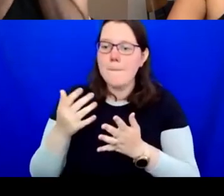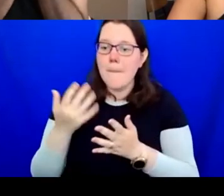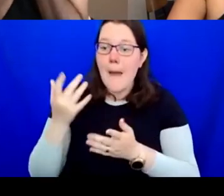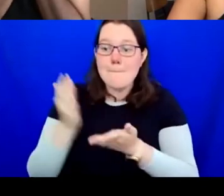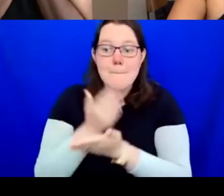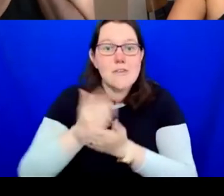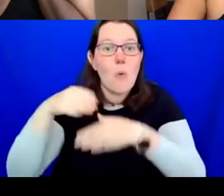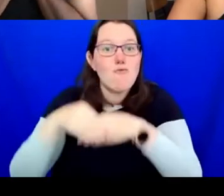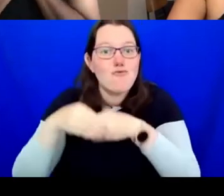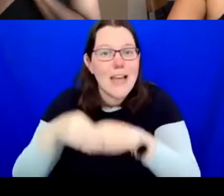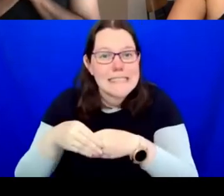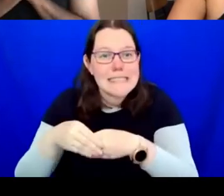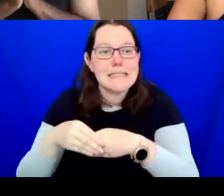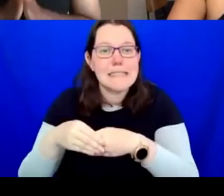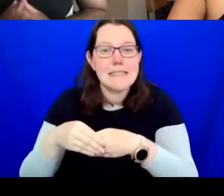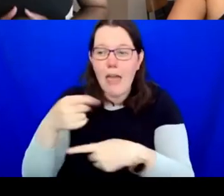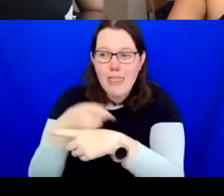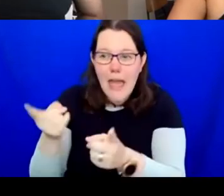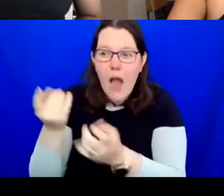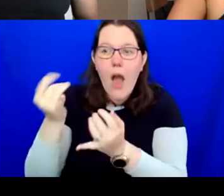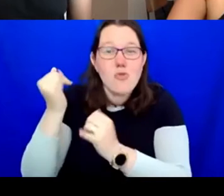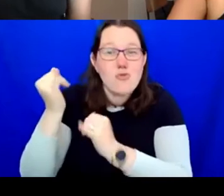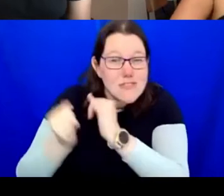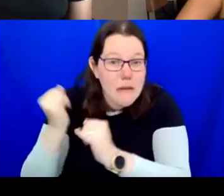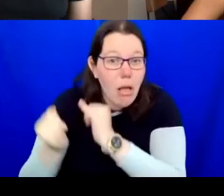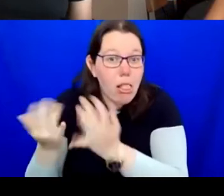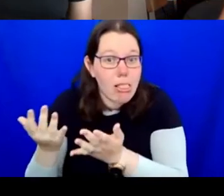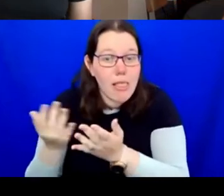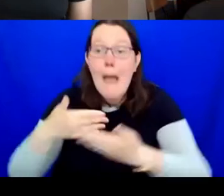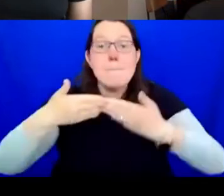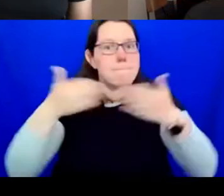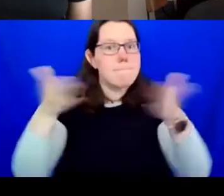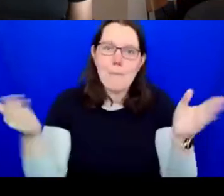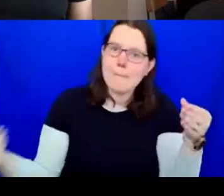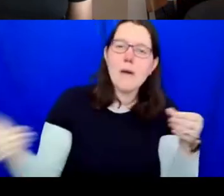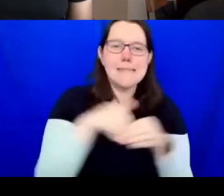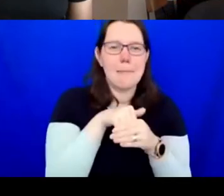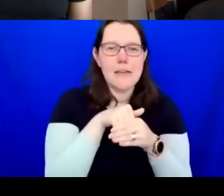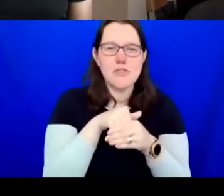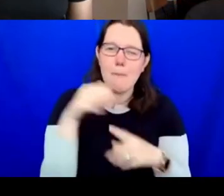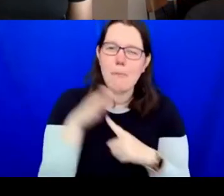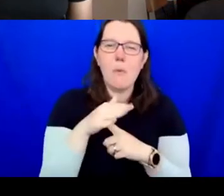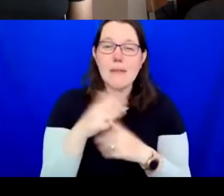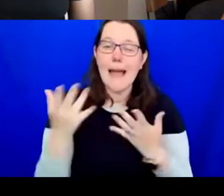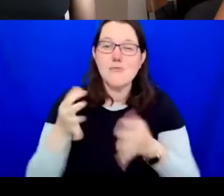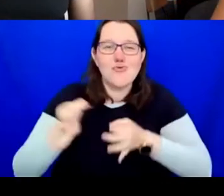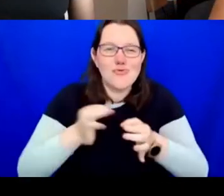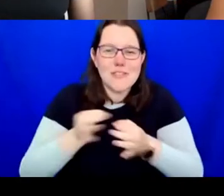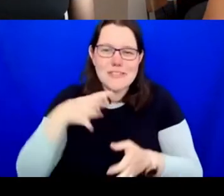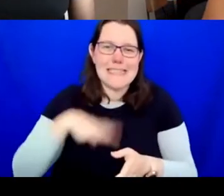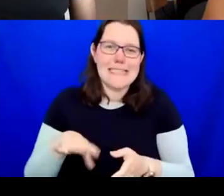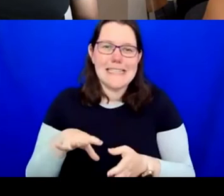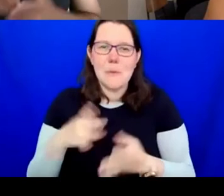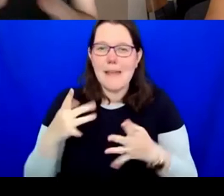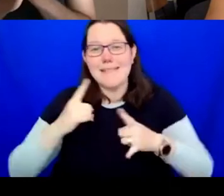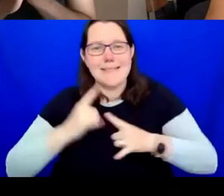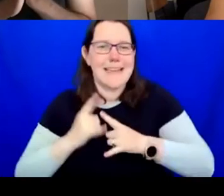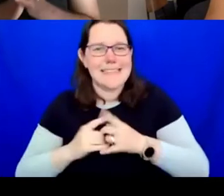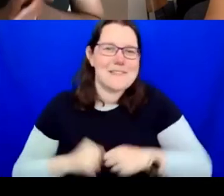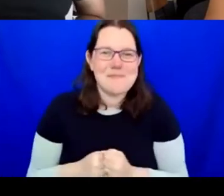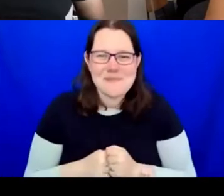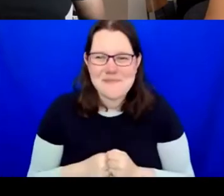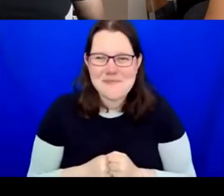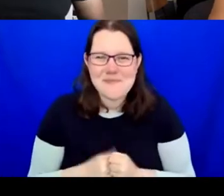participation is crucial and make strategy sexy! AIDAN: Thank you! Sorry to interrupt but I know